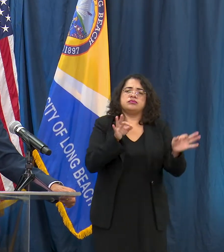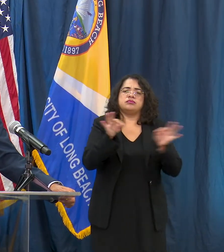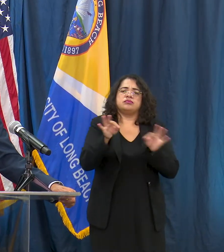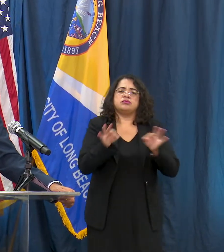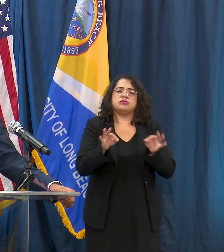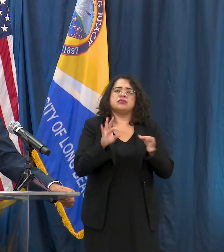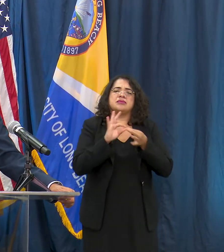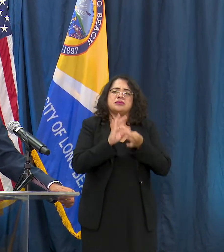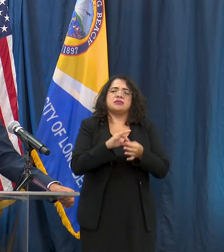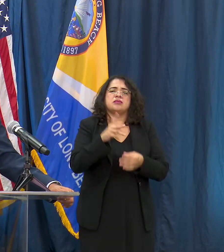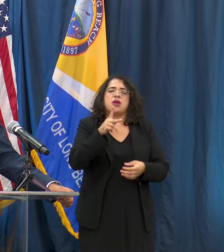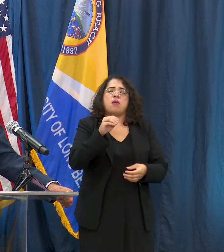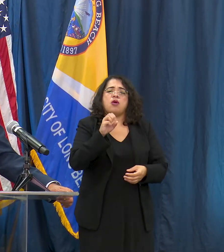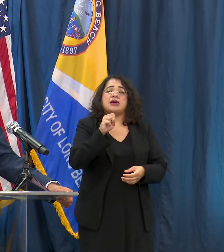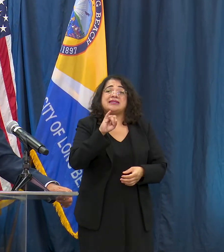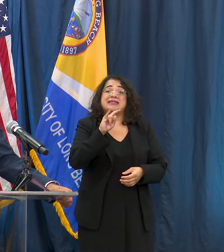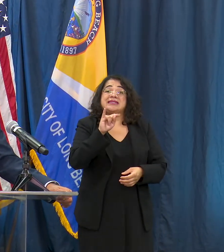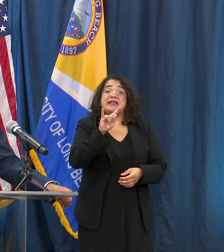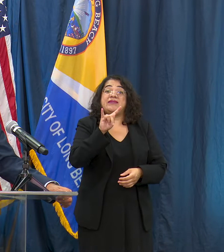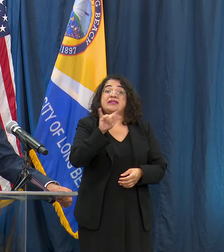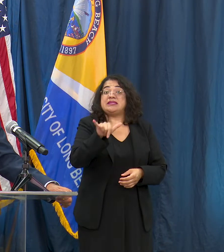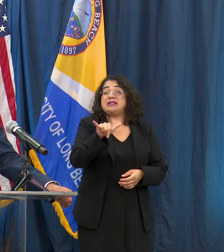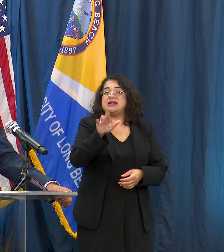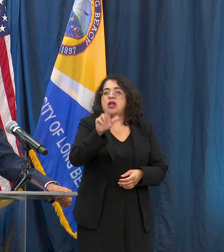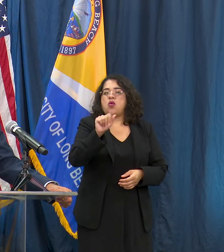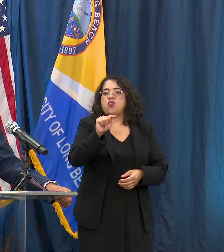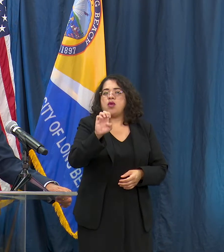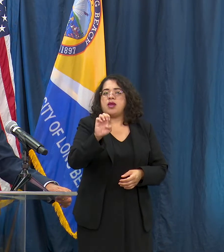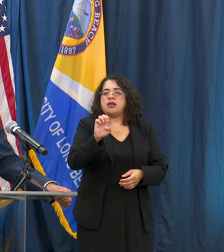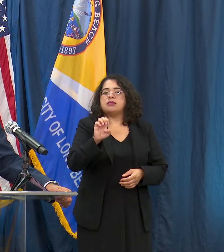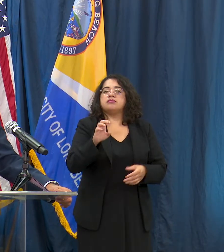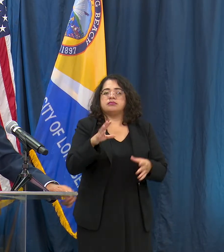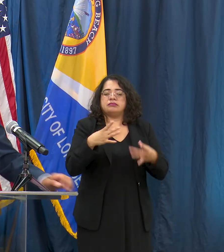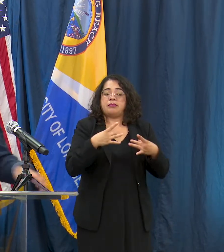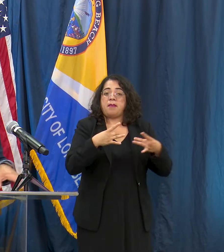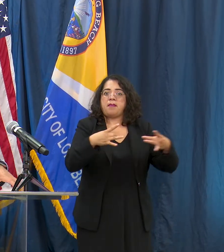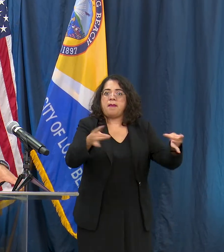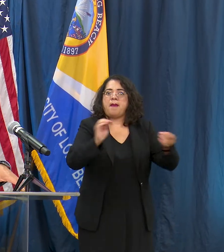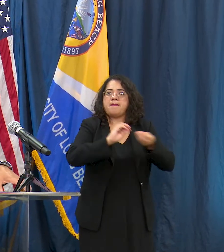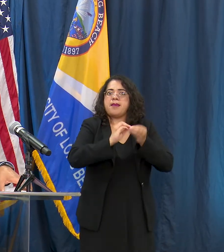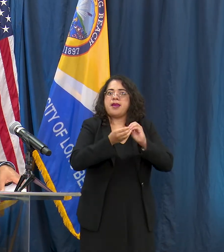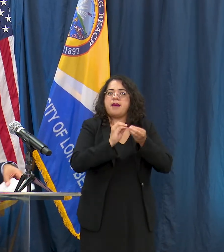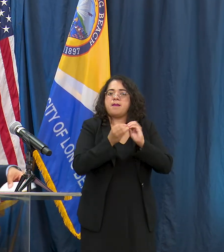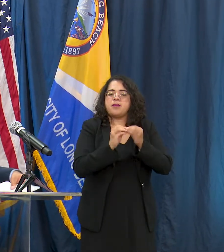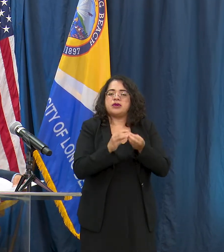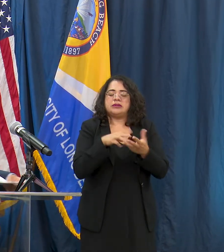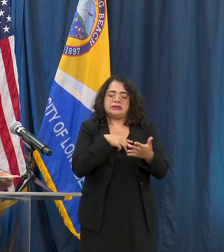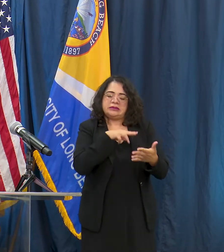rate that is concerning to her, to me, and as a reminder I think we have to